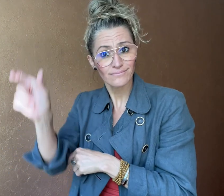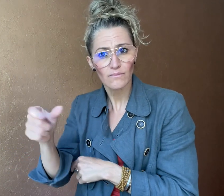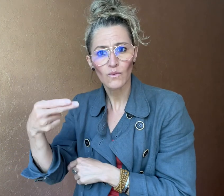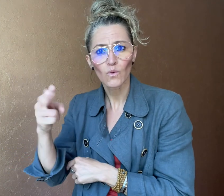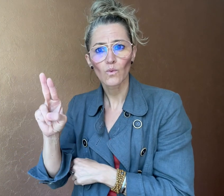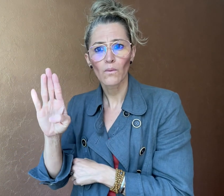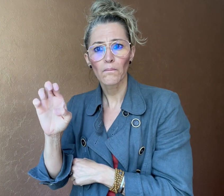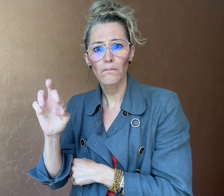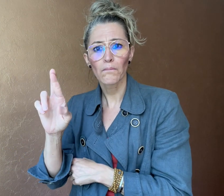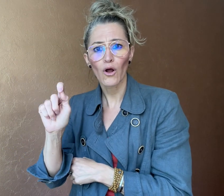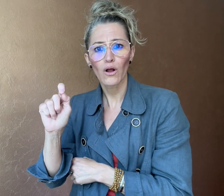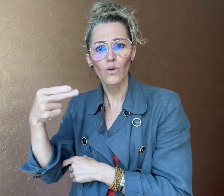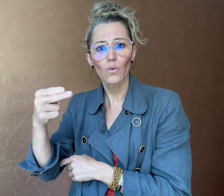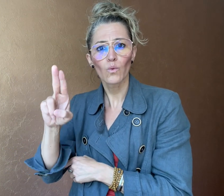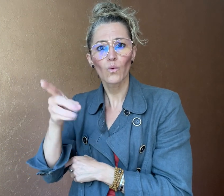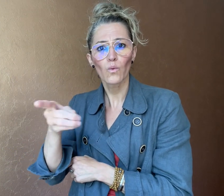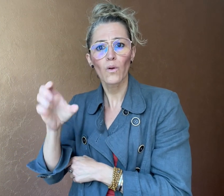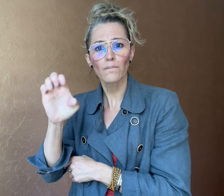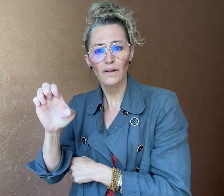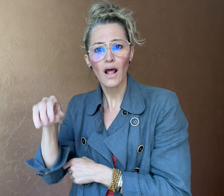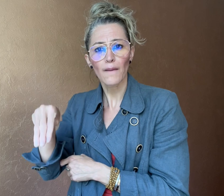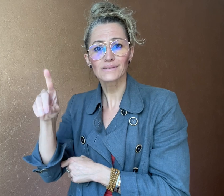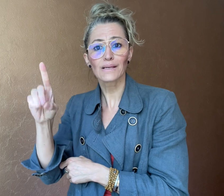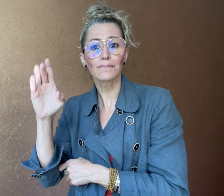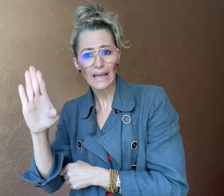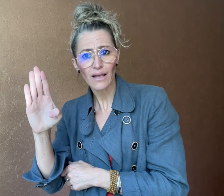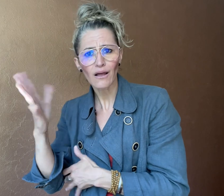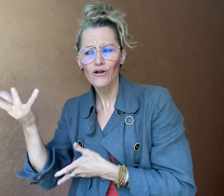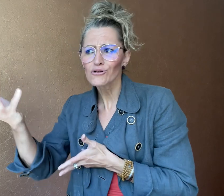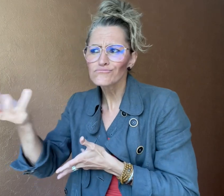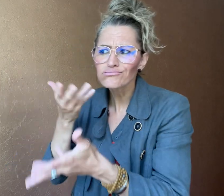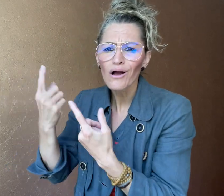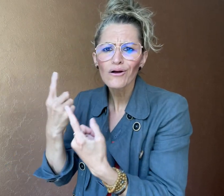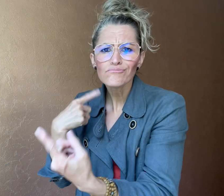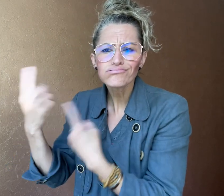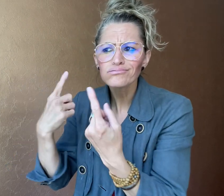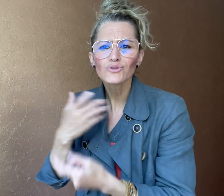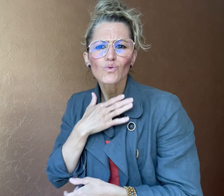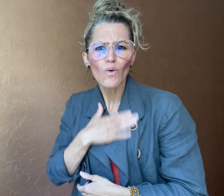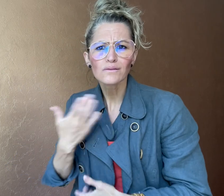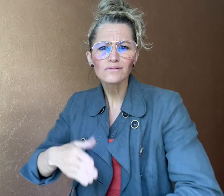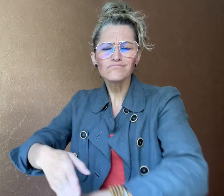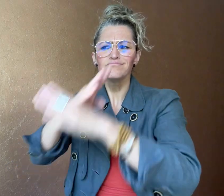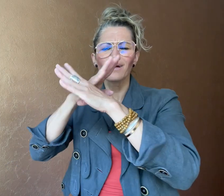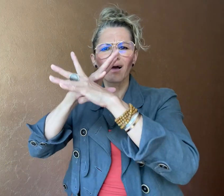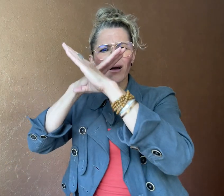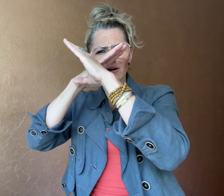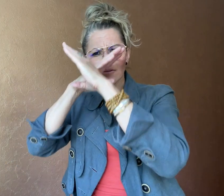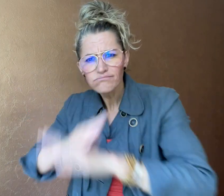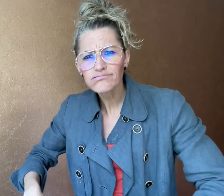with a Member of Parliament, Hubert Hüppe MdB,